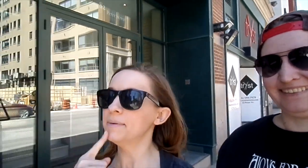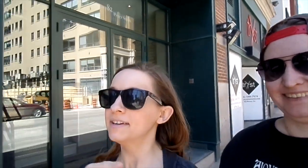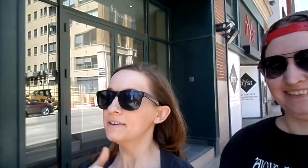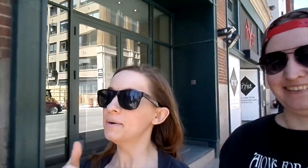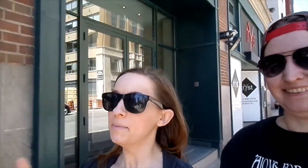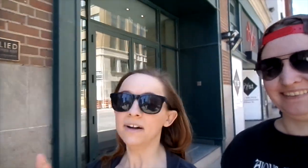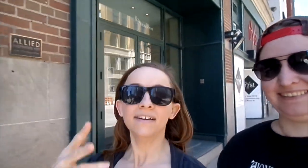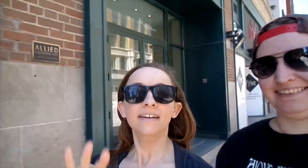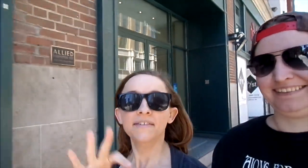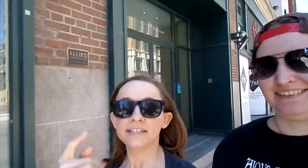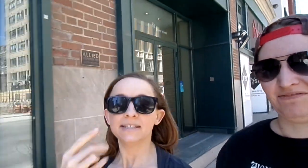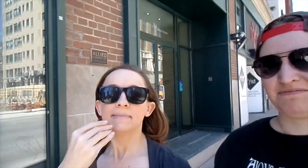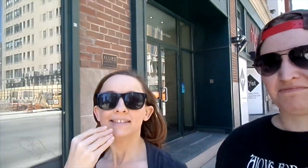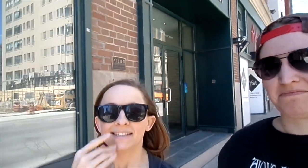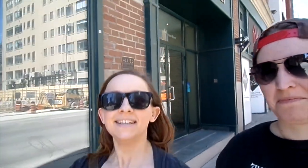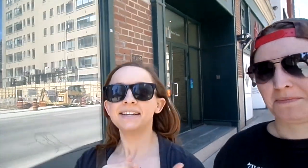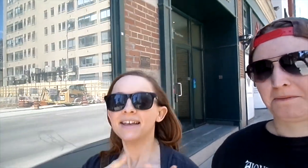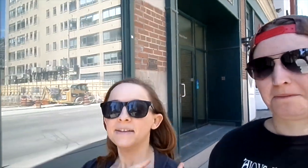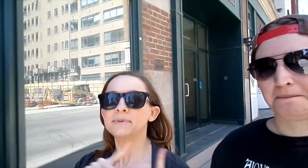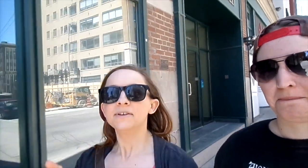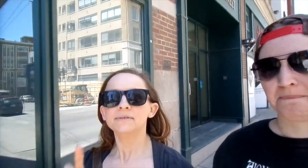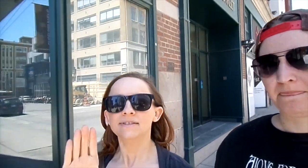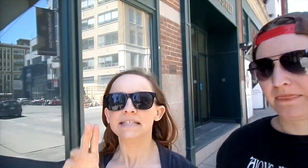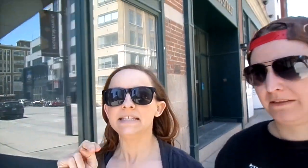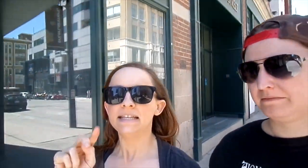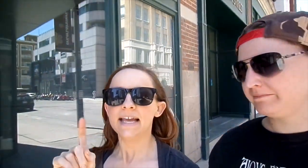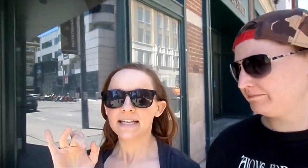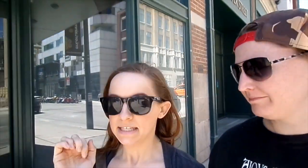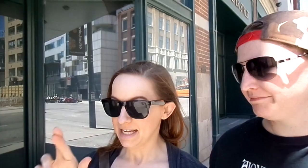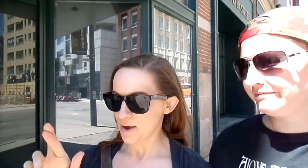Now we're gonna go walk, find something to eat and then we're gonna go to the CN